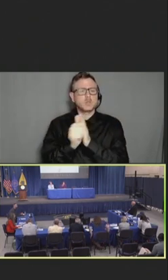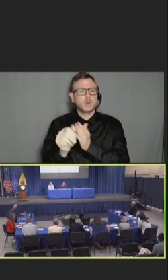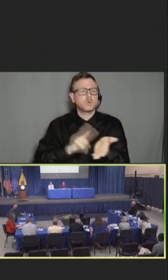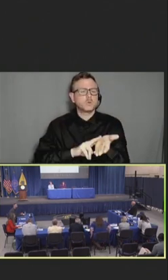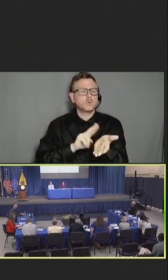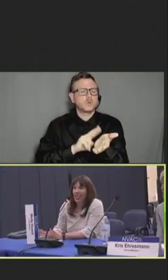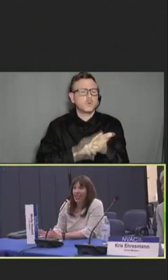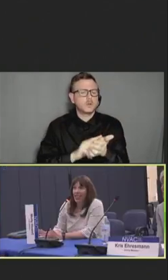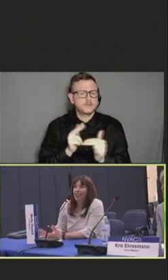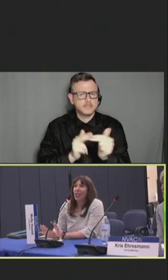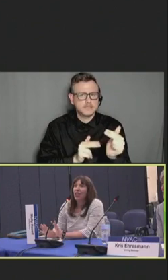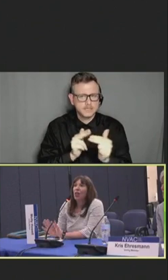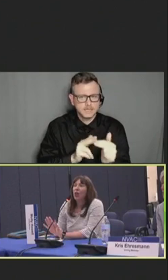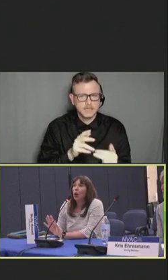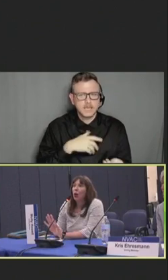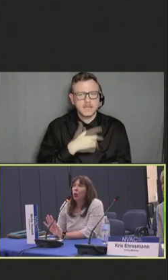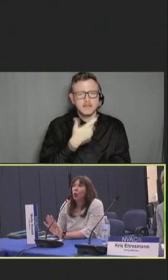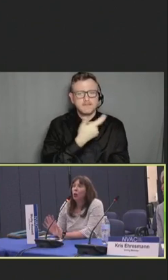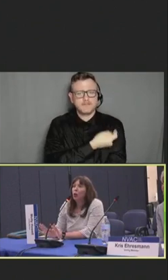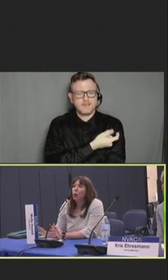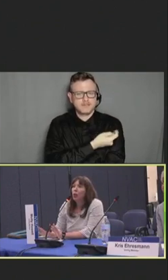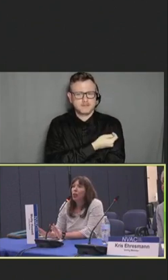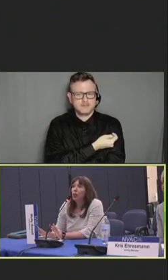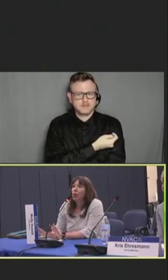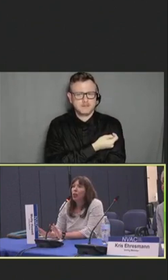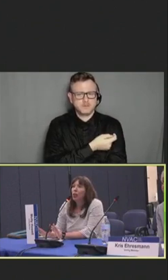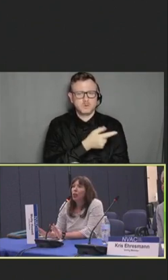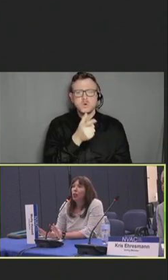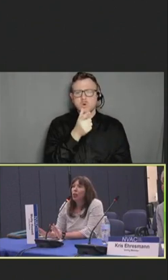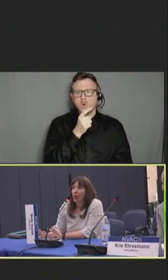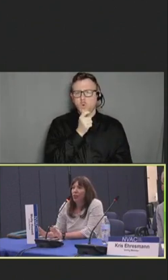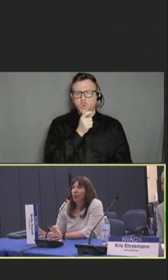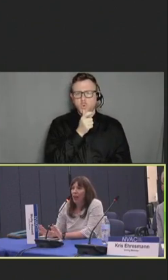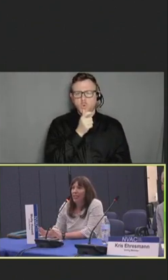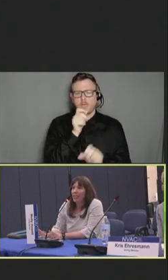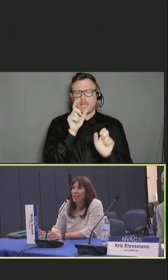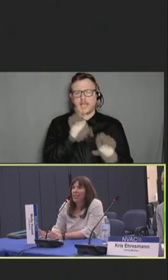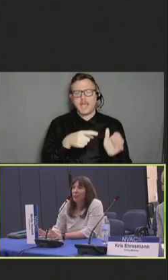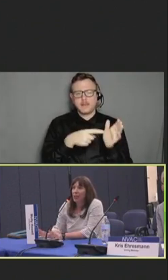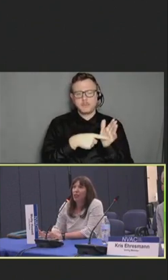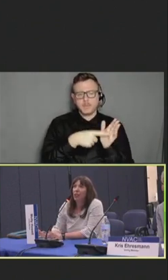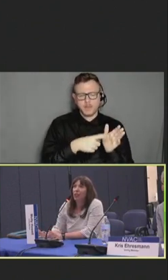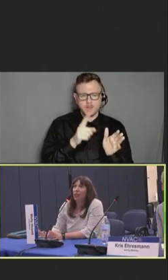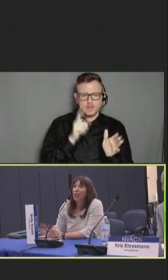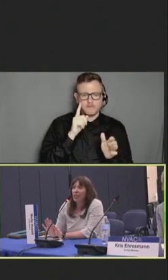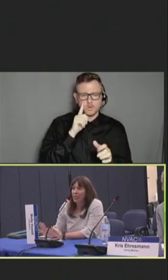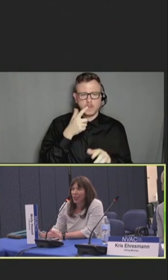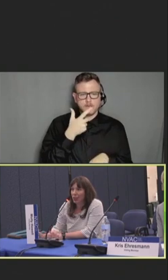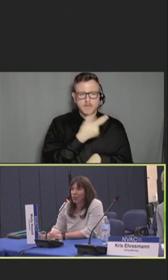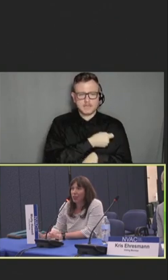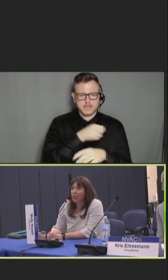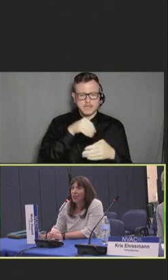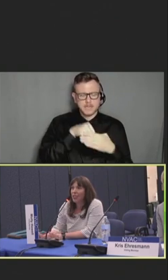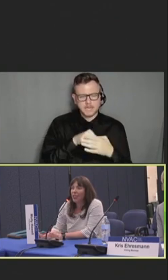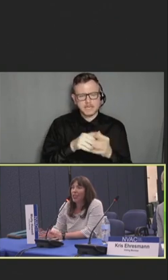vaccines, who can bill for vaccines administered in a skilled nursing facility?